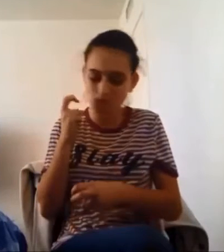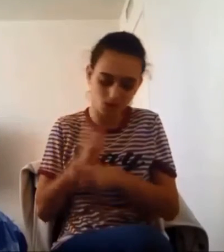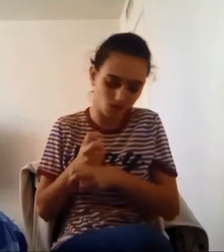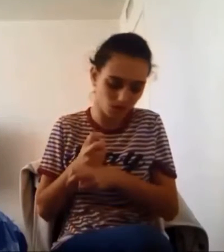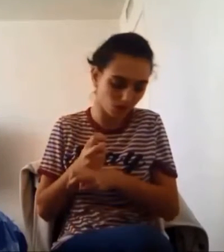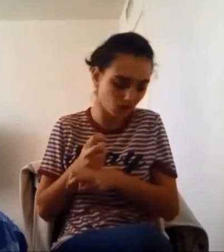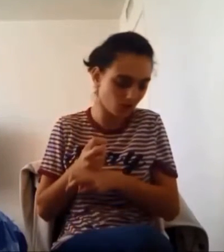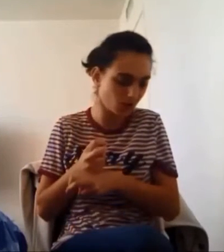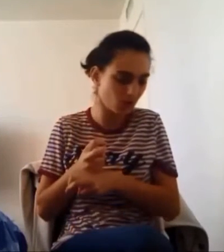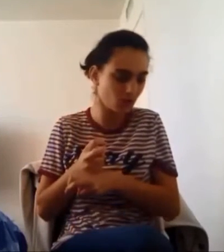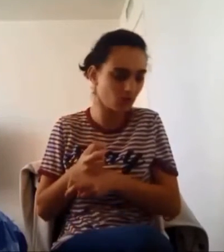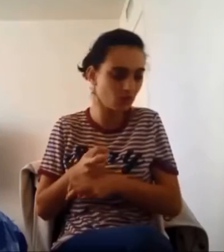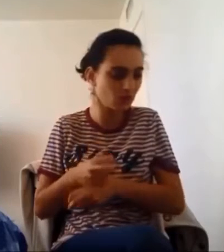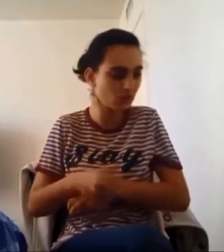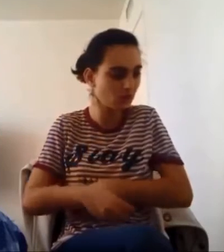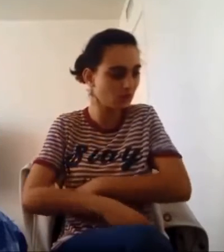So hard